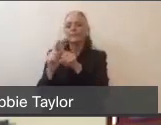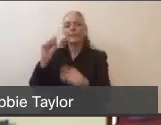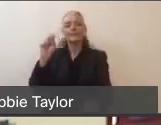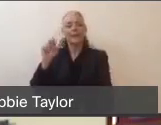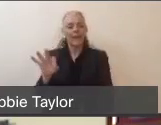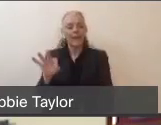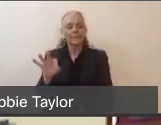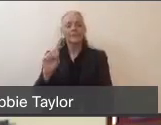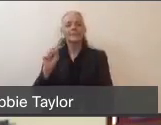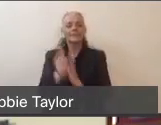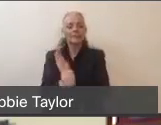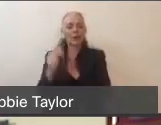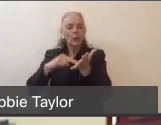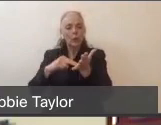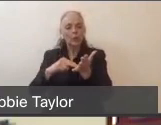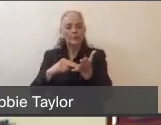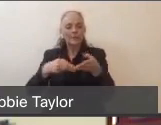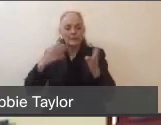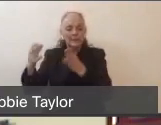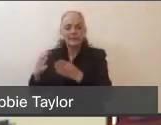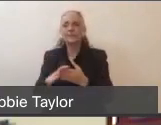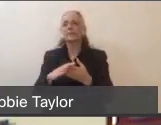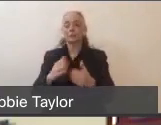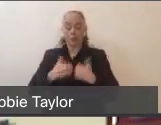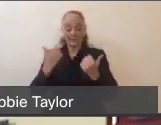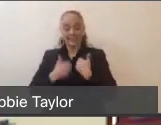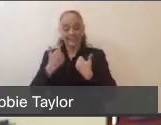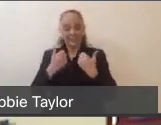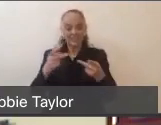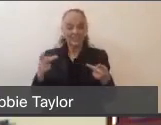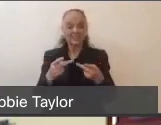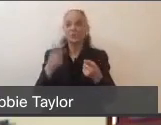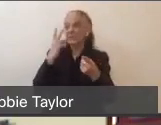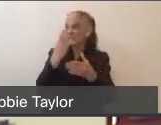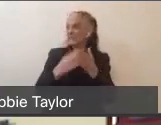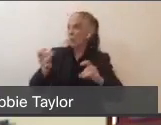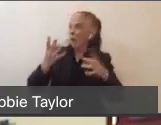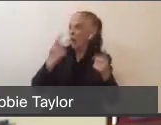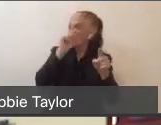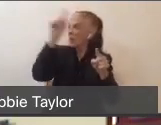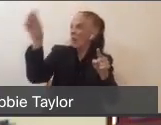to ensure that some of the worst-case scenarios that you've seen across the state and the country do not happen here in Marin.